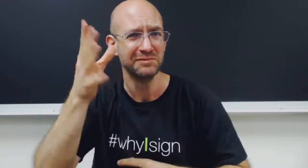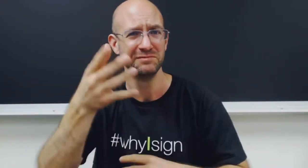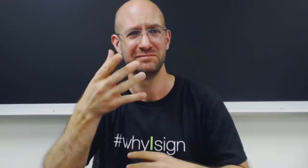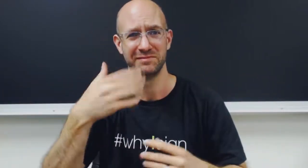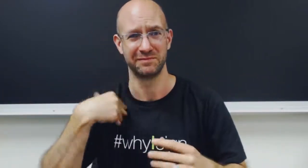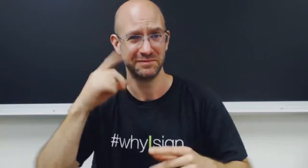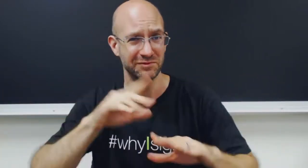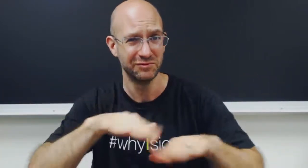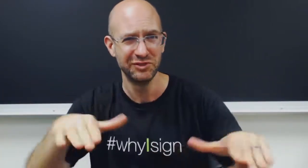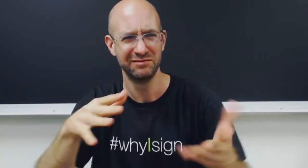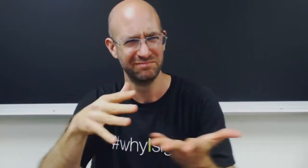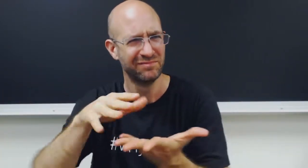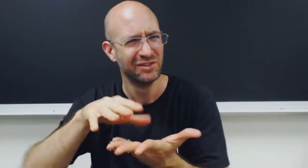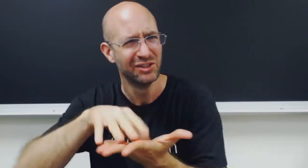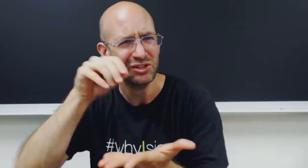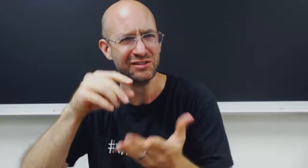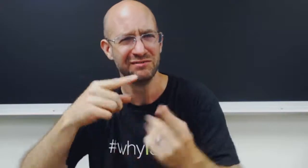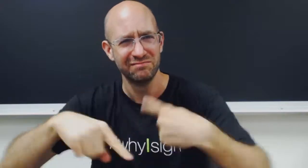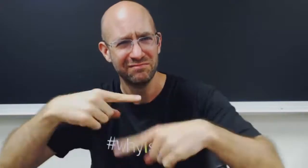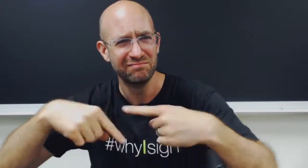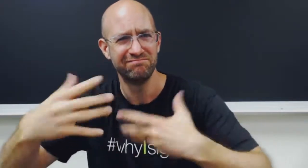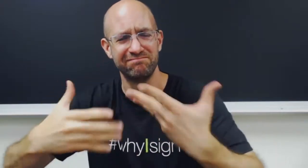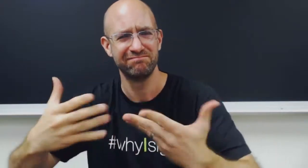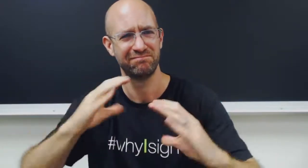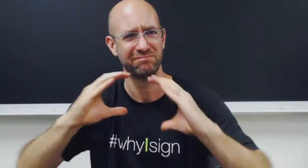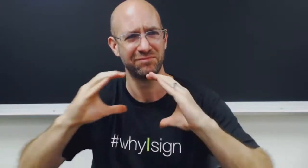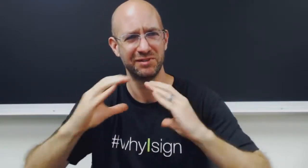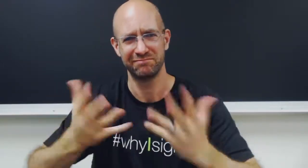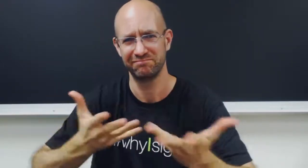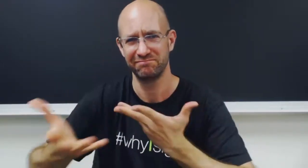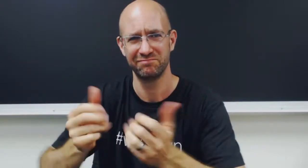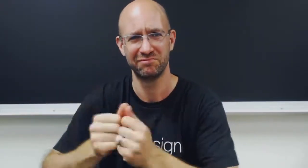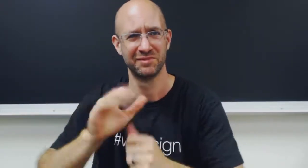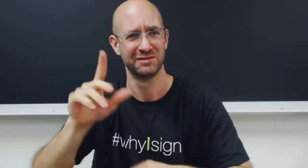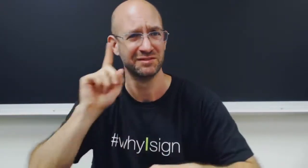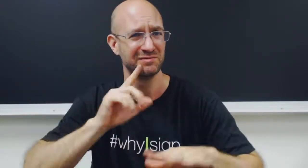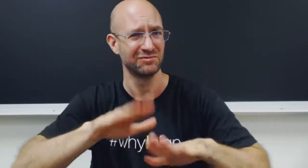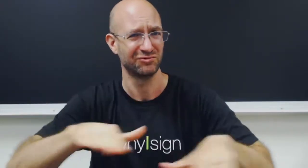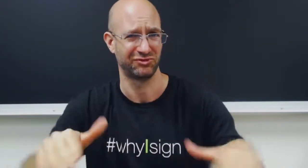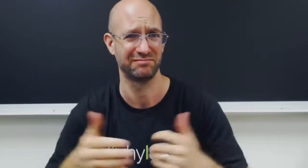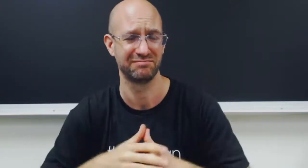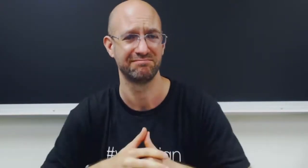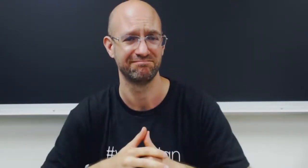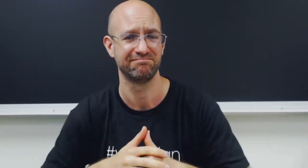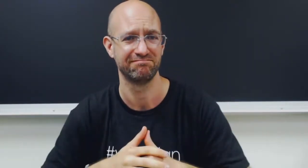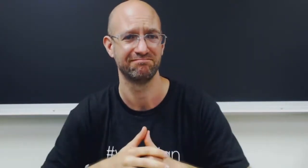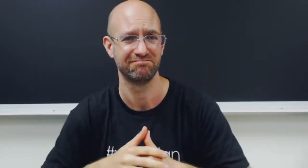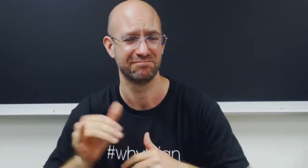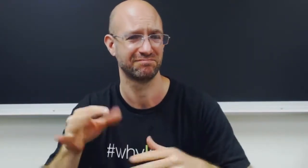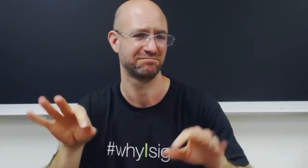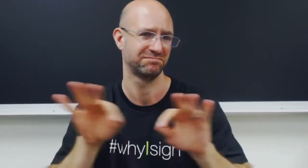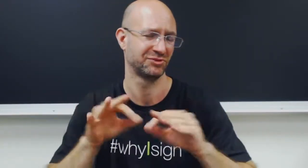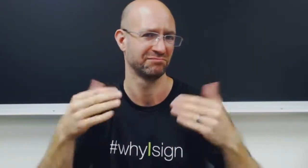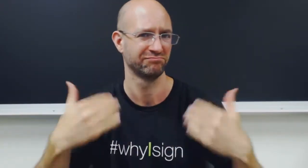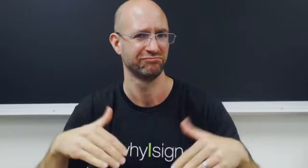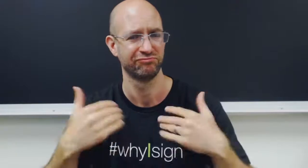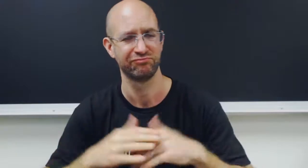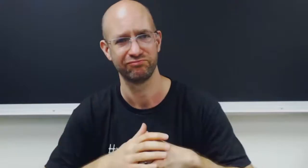that have Deaf children to learn sign language so they can communicate with their Deaf children. So that is an important cause.